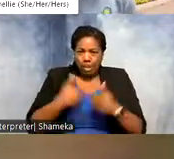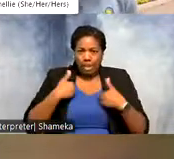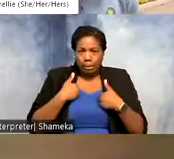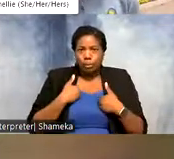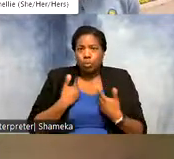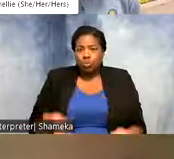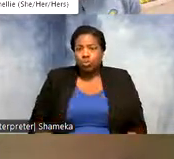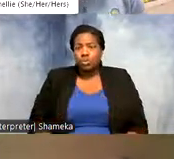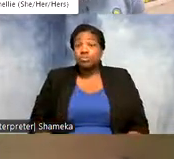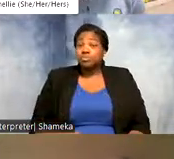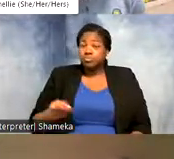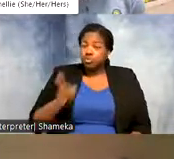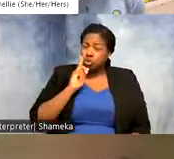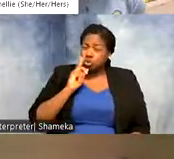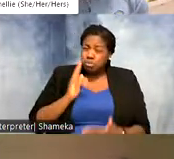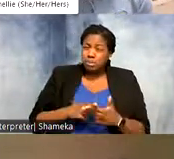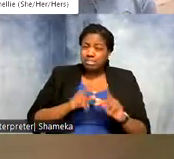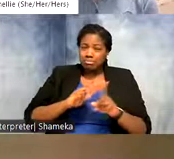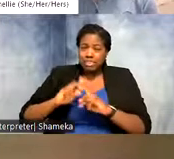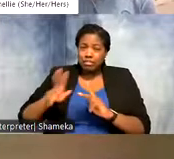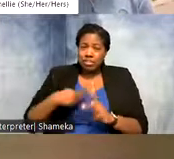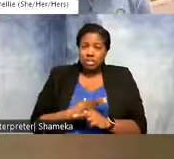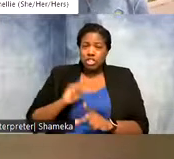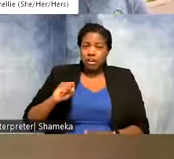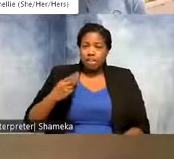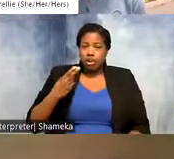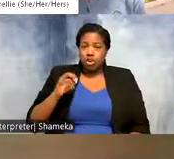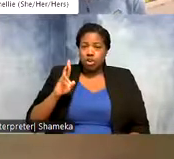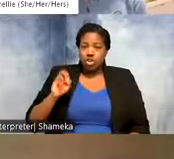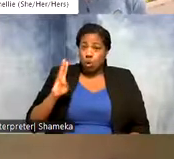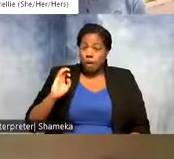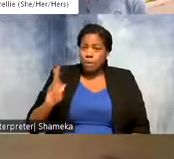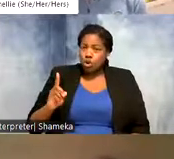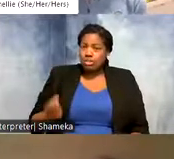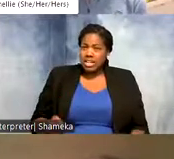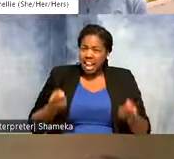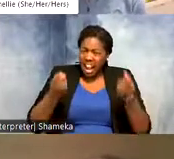So Allie, we mentioned a few different species of shorebird but how many species is the